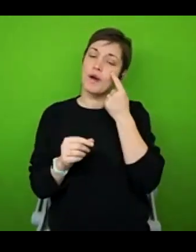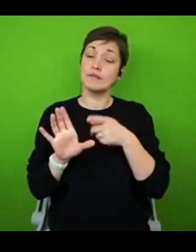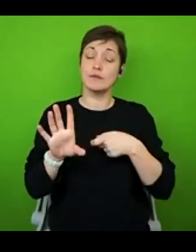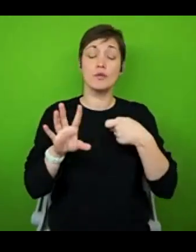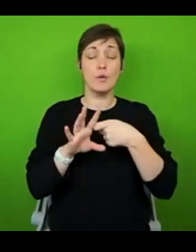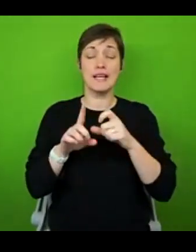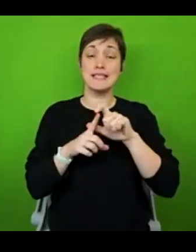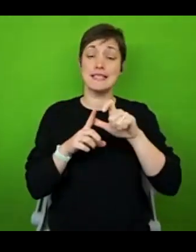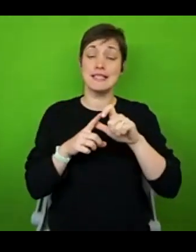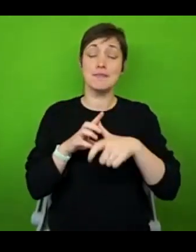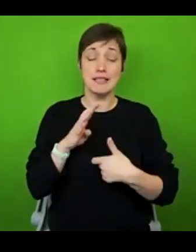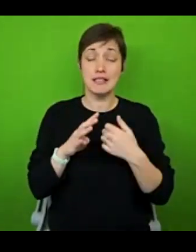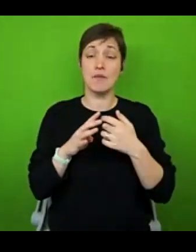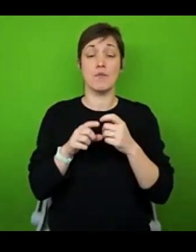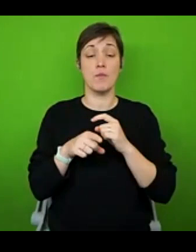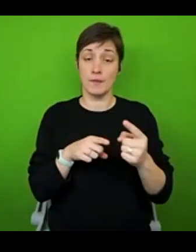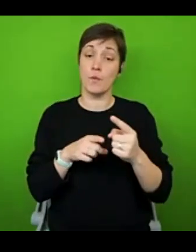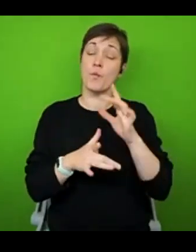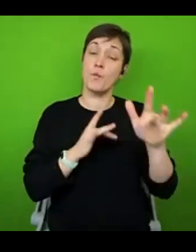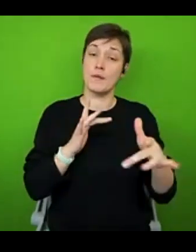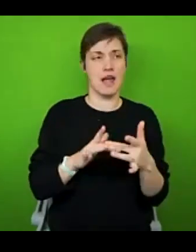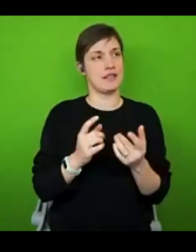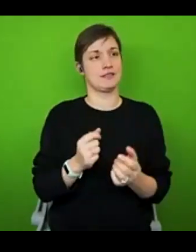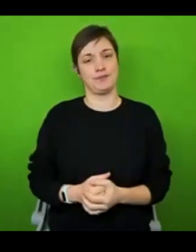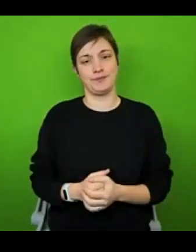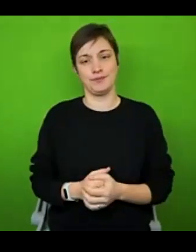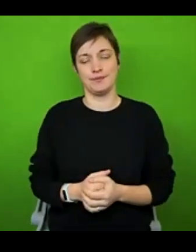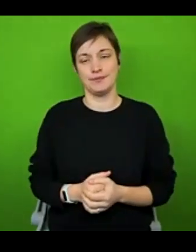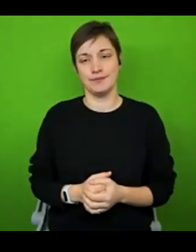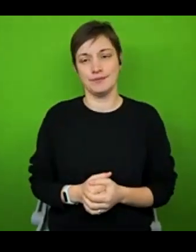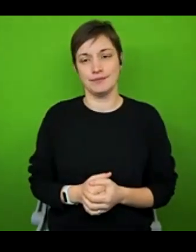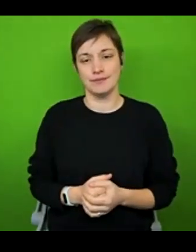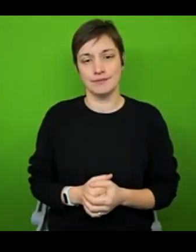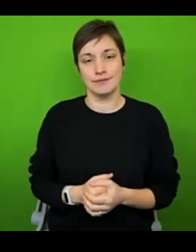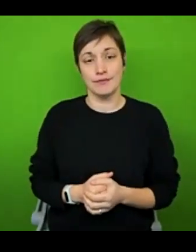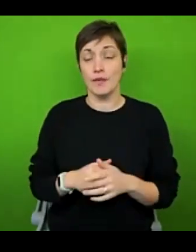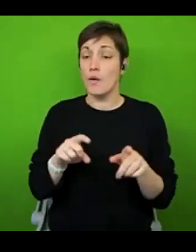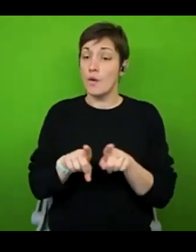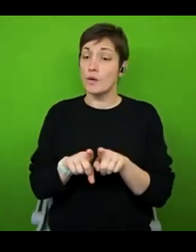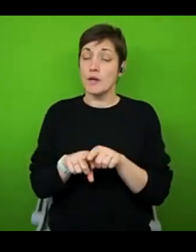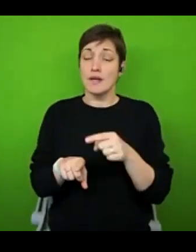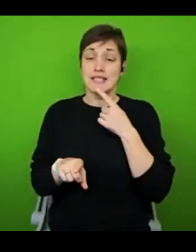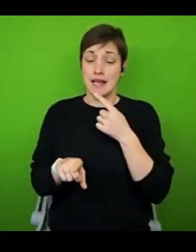programme of stuff happening this year. I should say as well actually, this session is about fatigue. I live with a